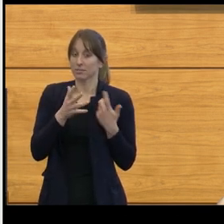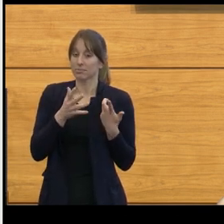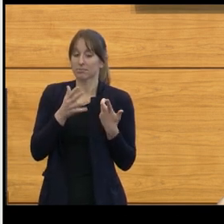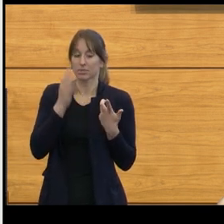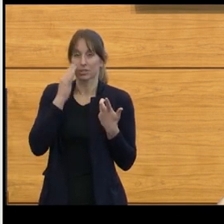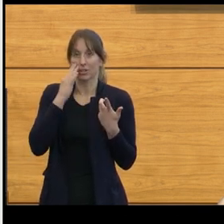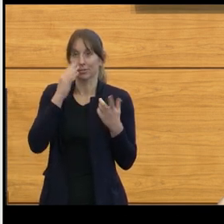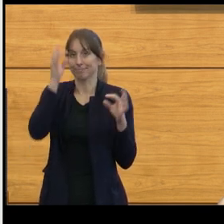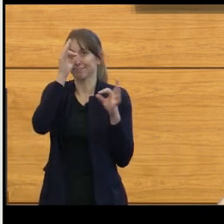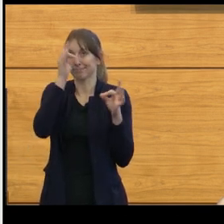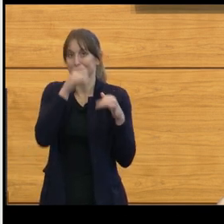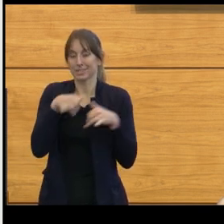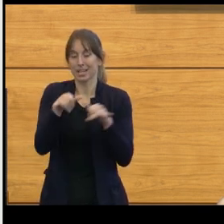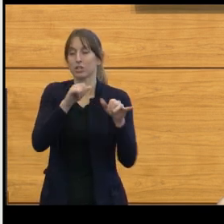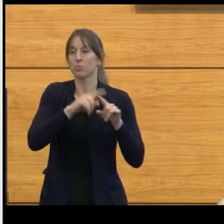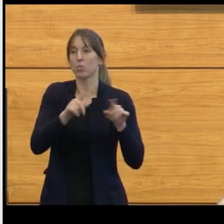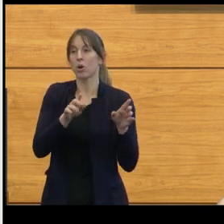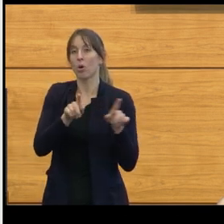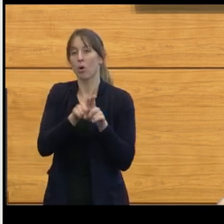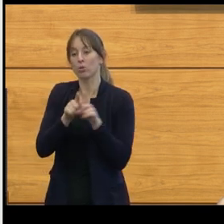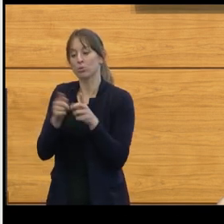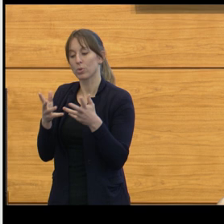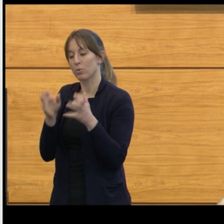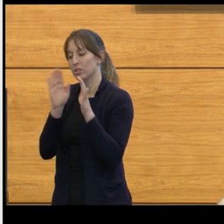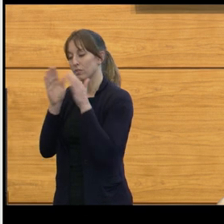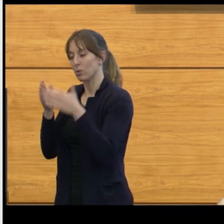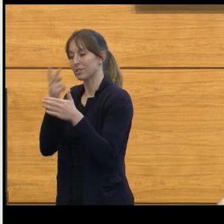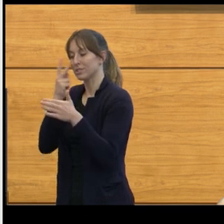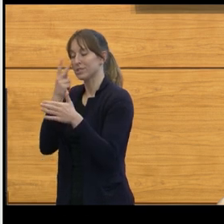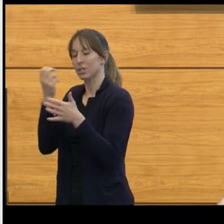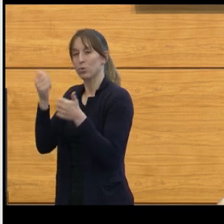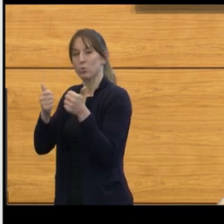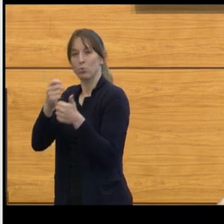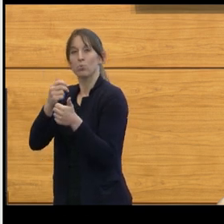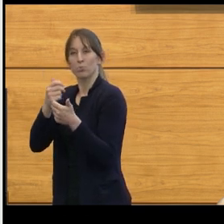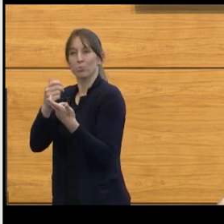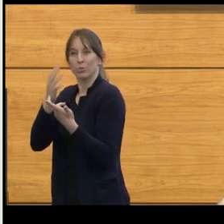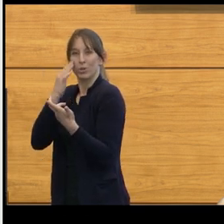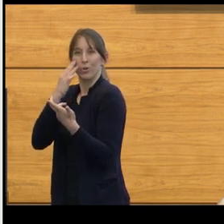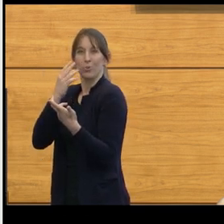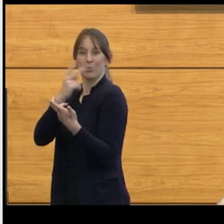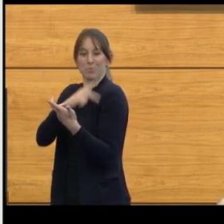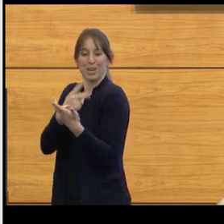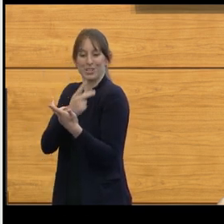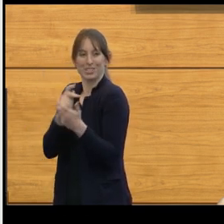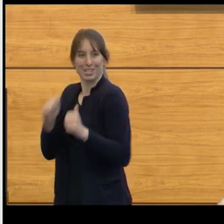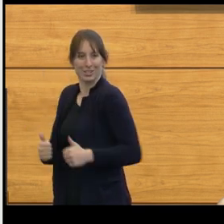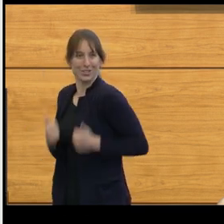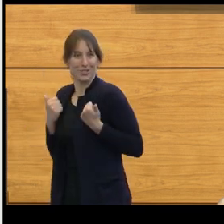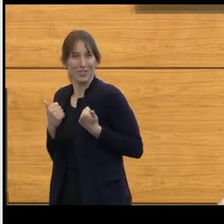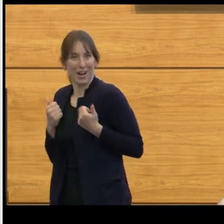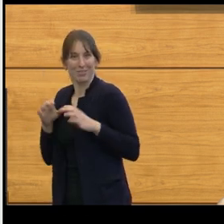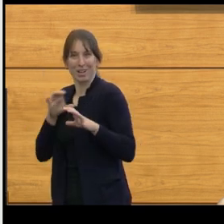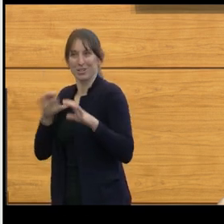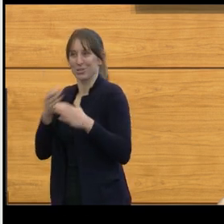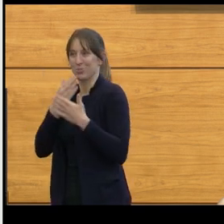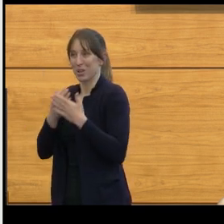that we have patients that survive and do well. And unfortunately, long-term outcomes from radiation therapy